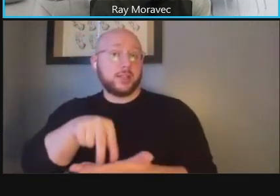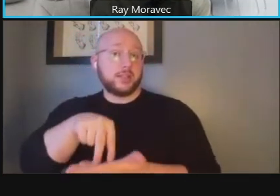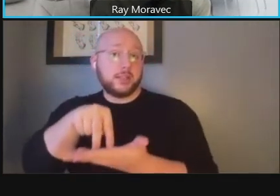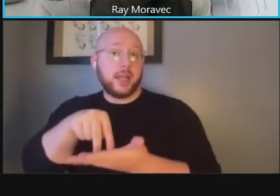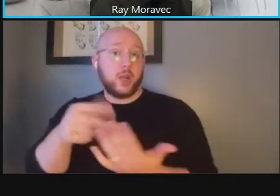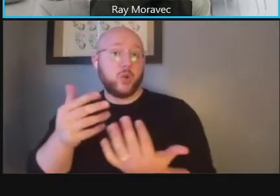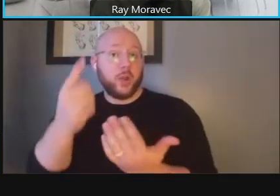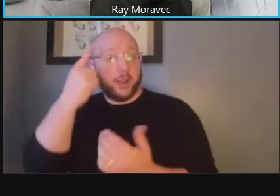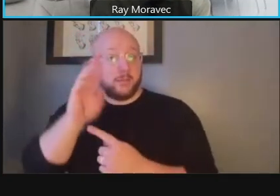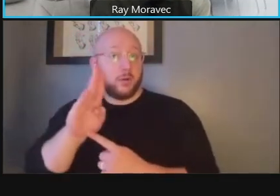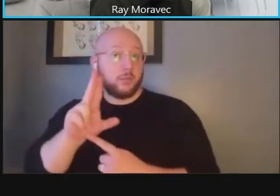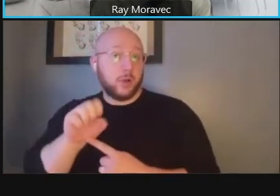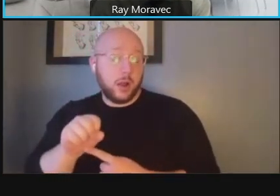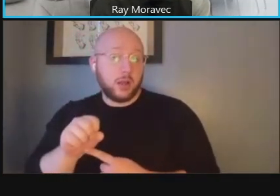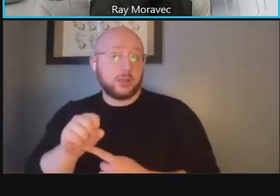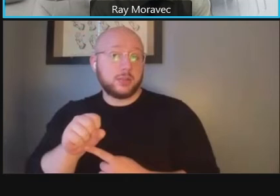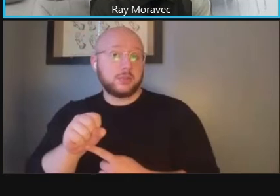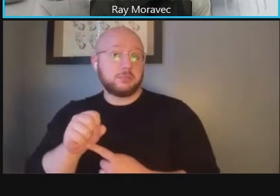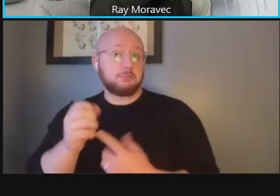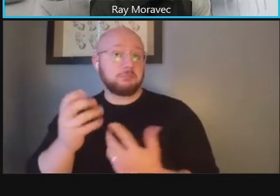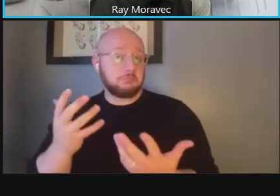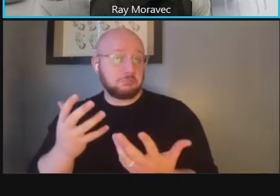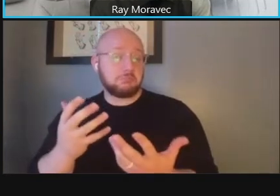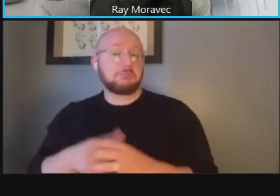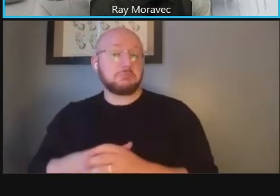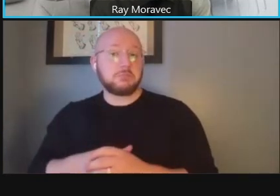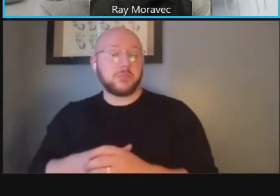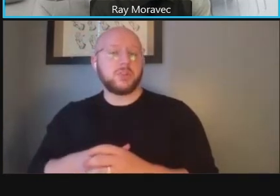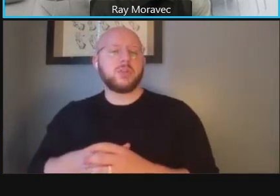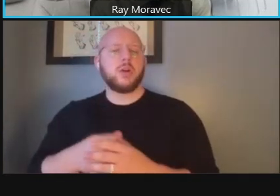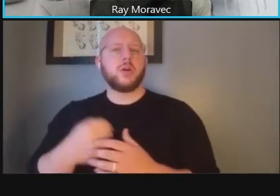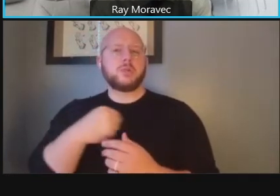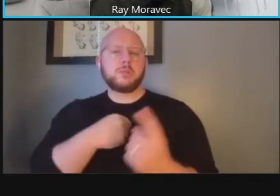are you conflicting with the people along the sidewalk or other services